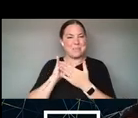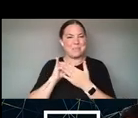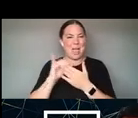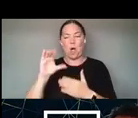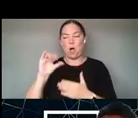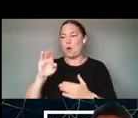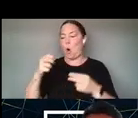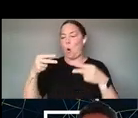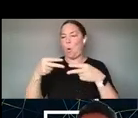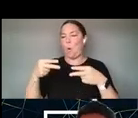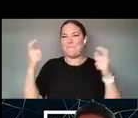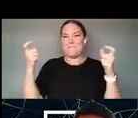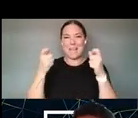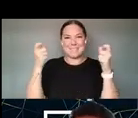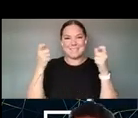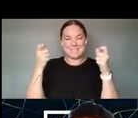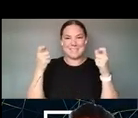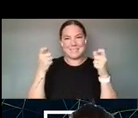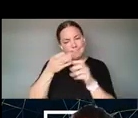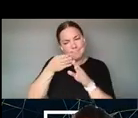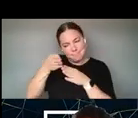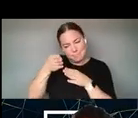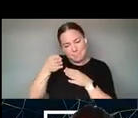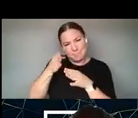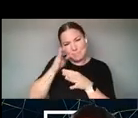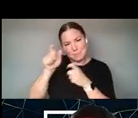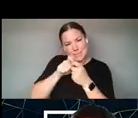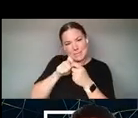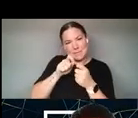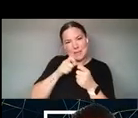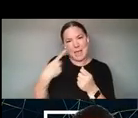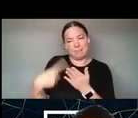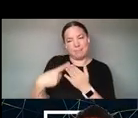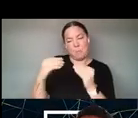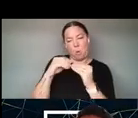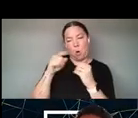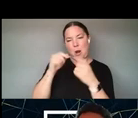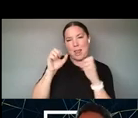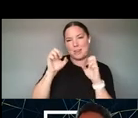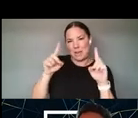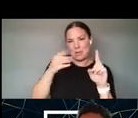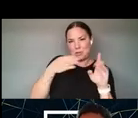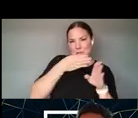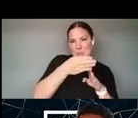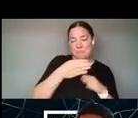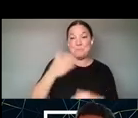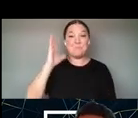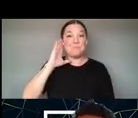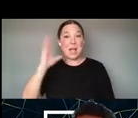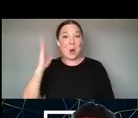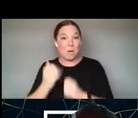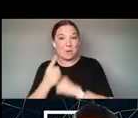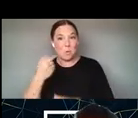SPECIFIC TO EDUCATION. YEAH. THANKS DOROTHY. HI EVERYONE. I M SABER KHAN. I'M A TEACHER HERE